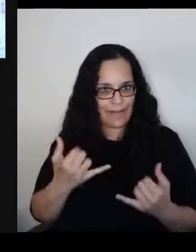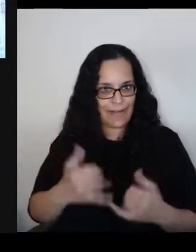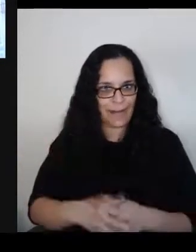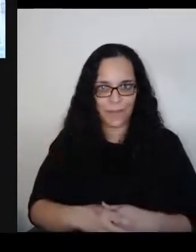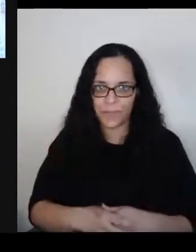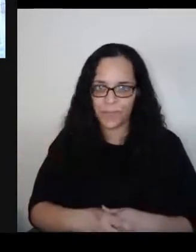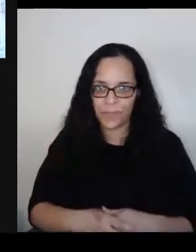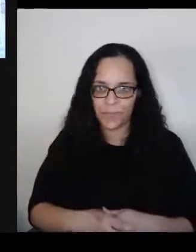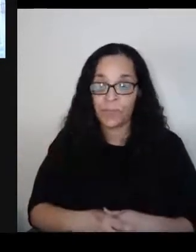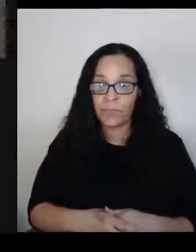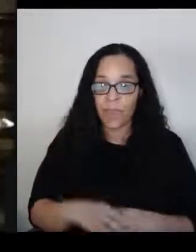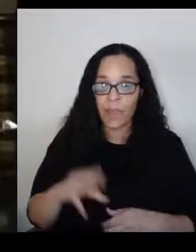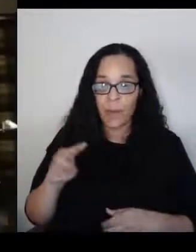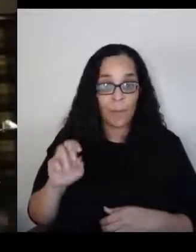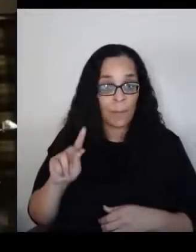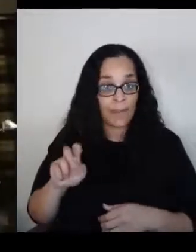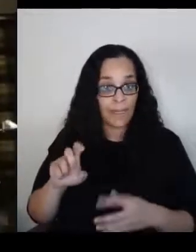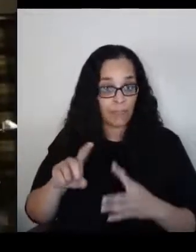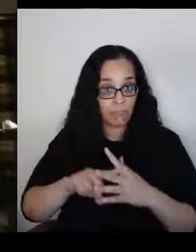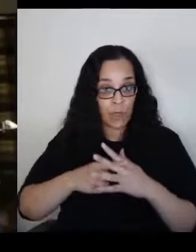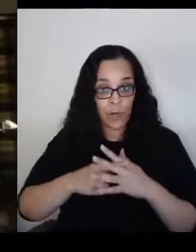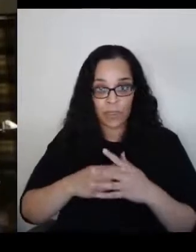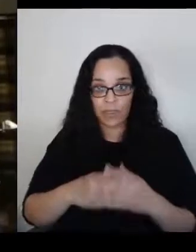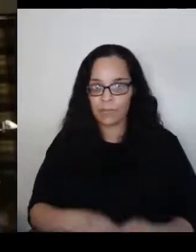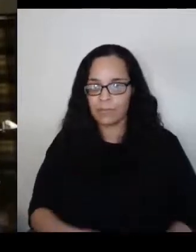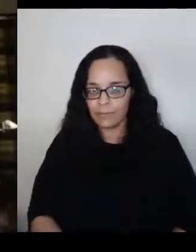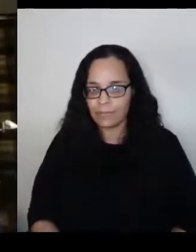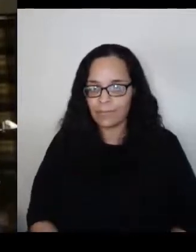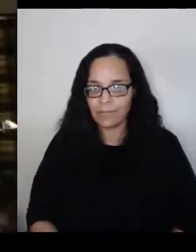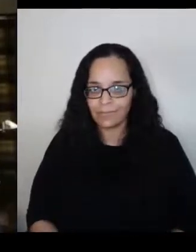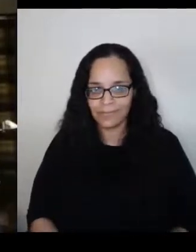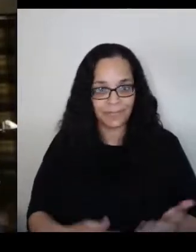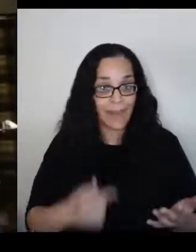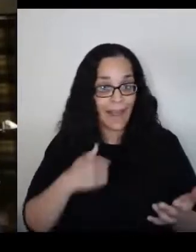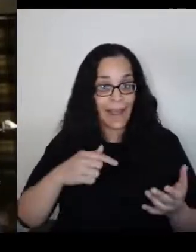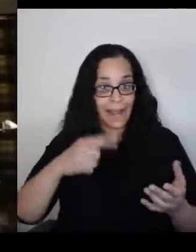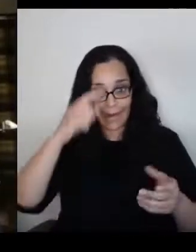Okay, I completely agree with you that education is key.